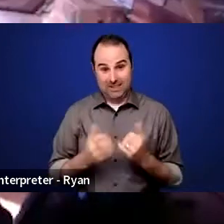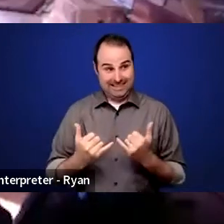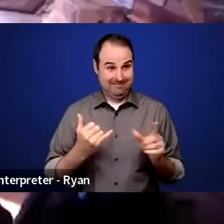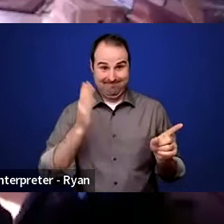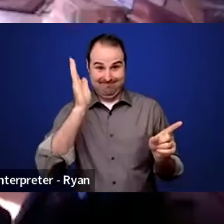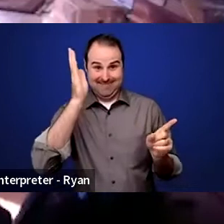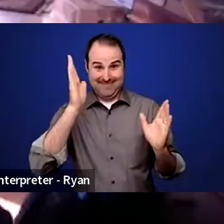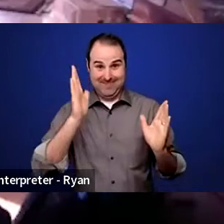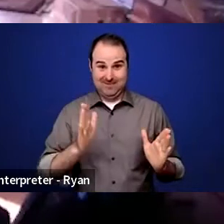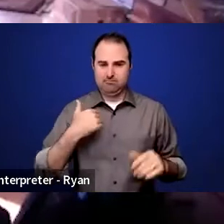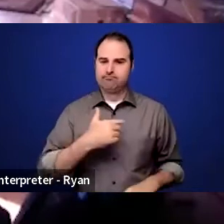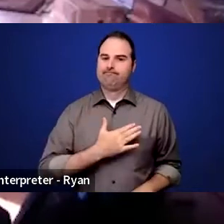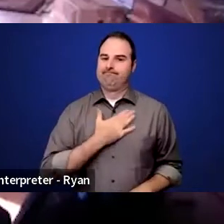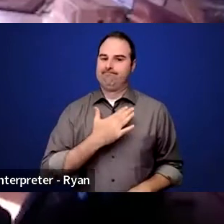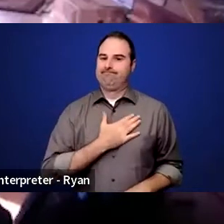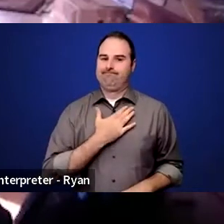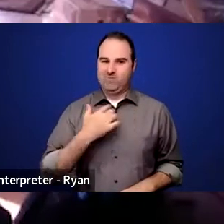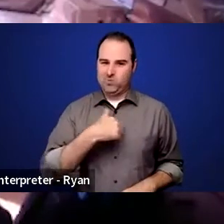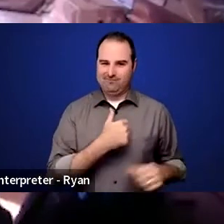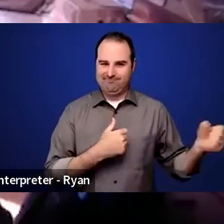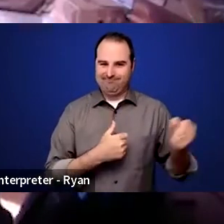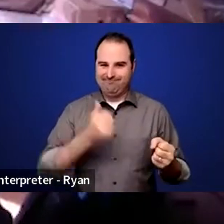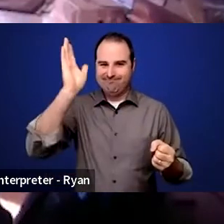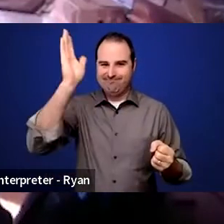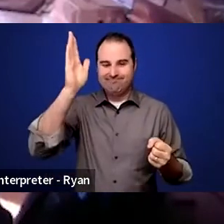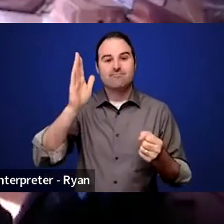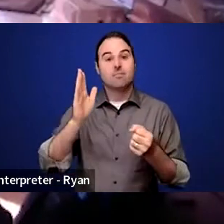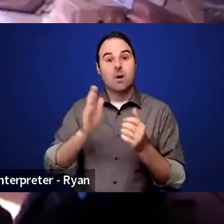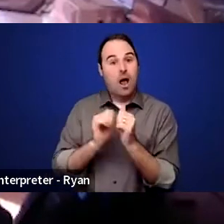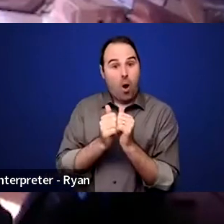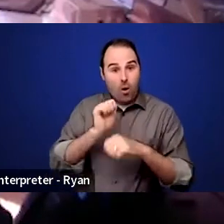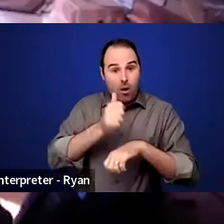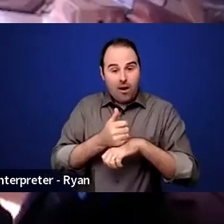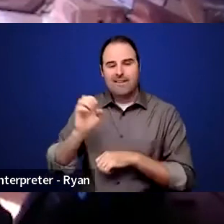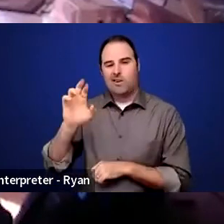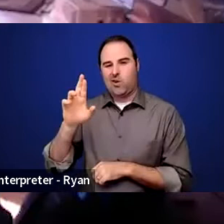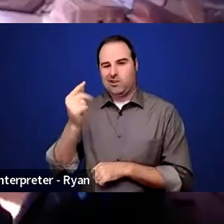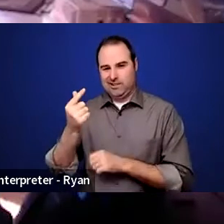of the Access Employee Resource Group, as well as our Office of Diversity, Equity, and Inclusion.